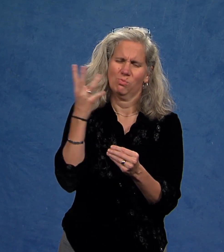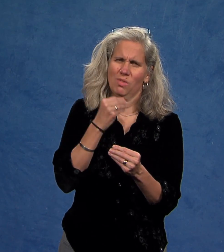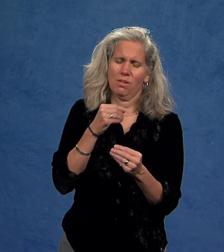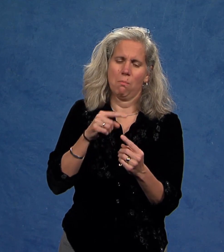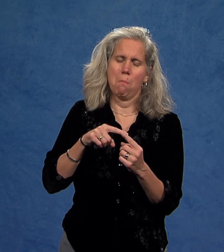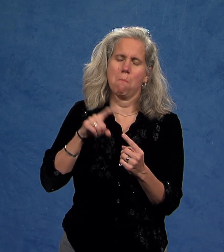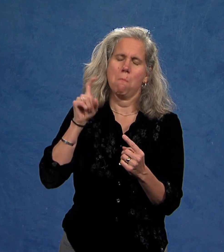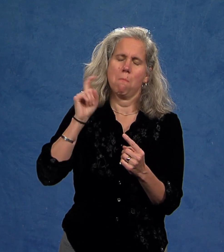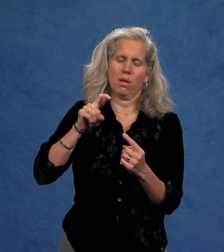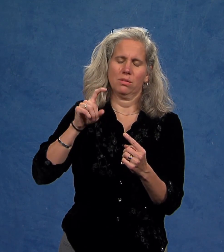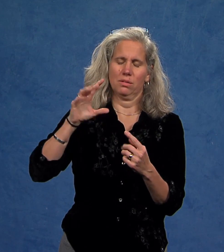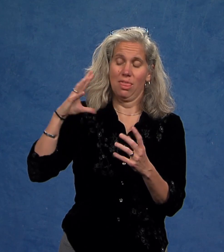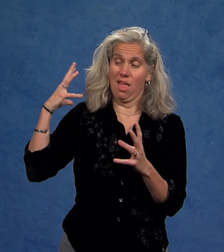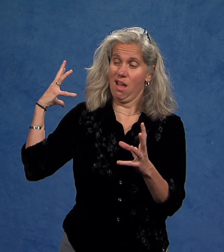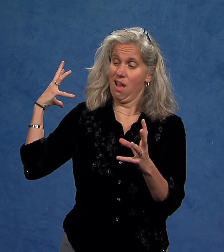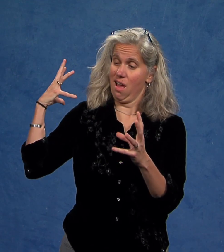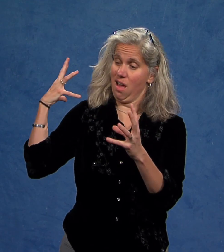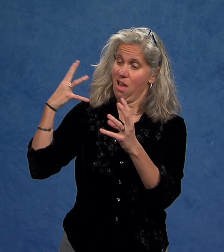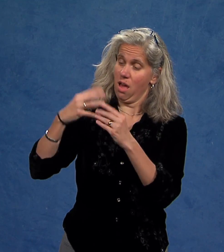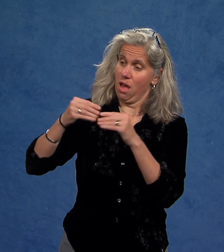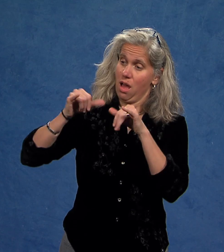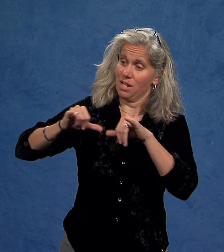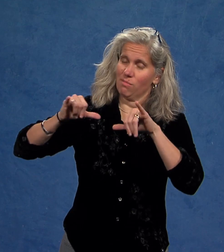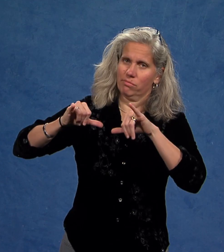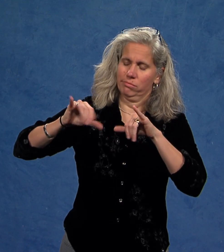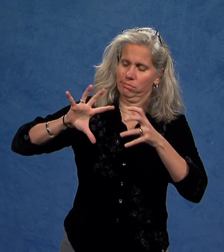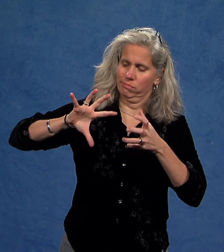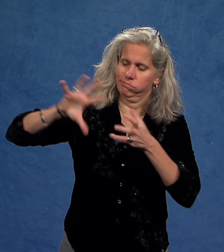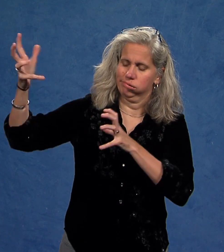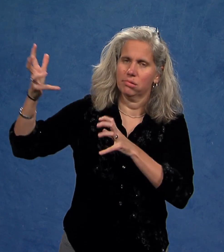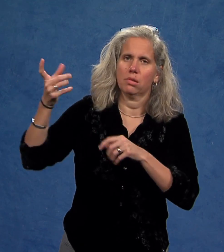we must interrupt and dismantle